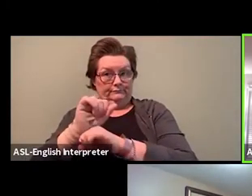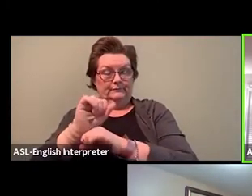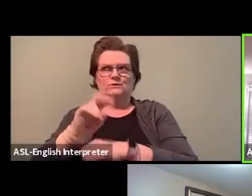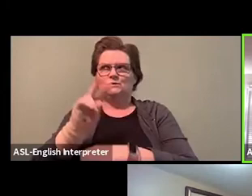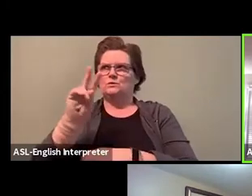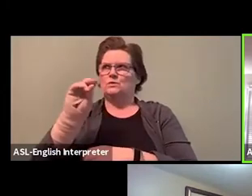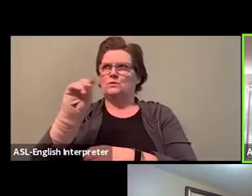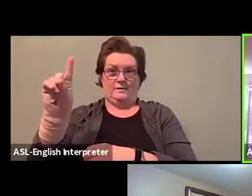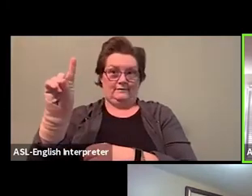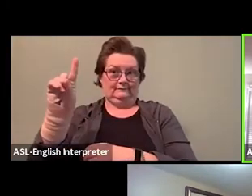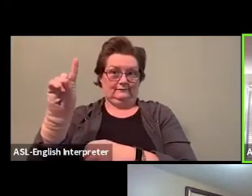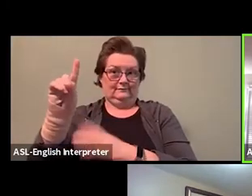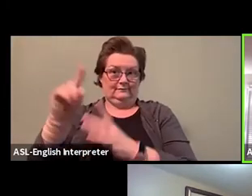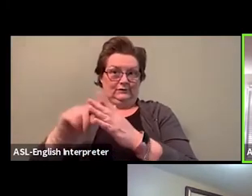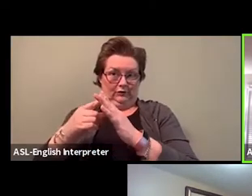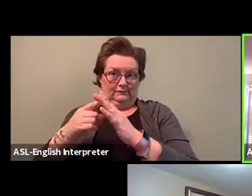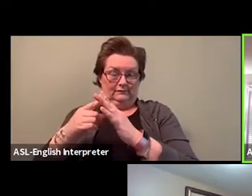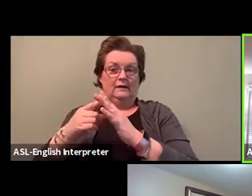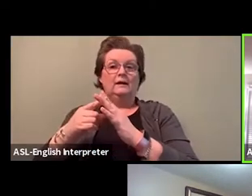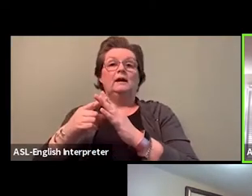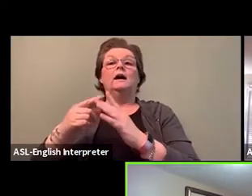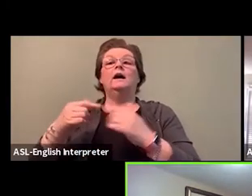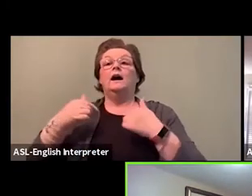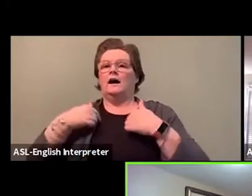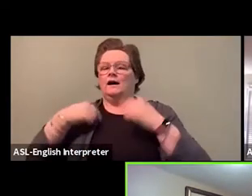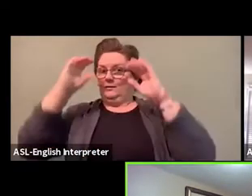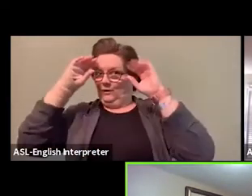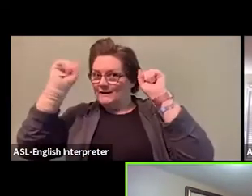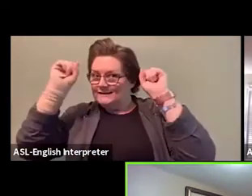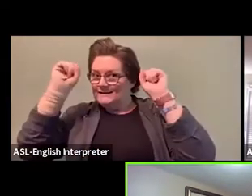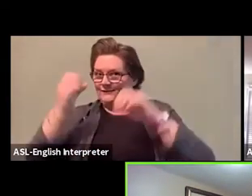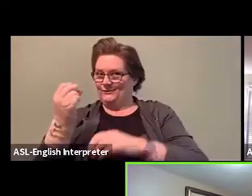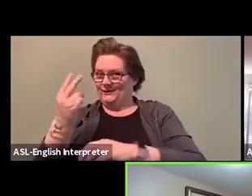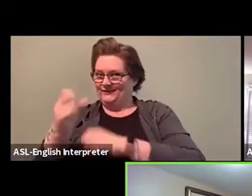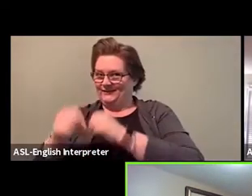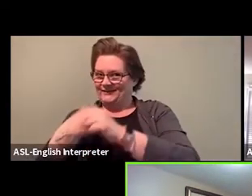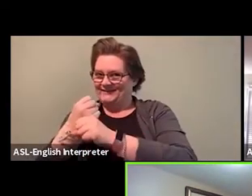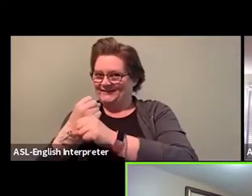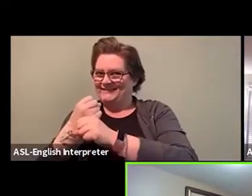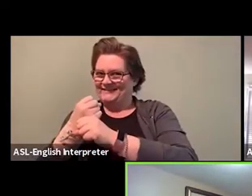I've been the President for 12 years- Okay, thank you. And pleasure to serve.